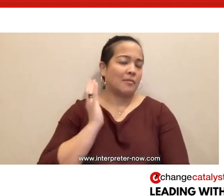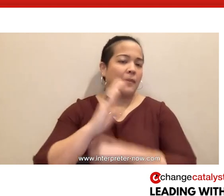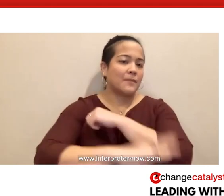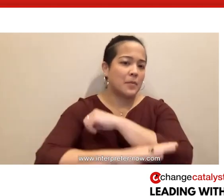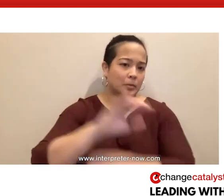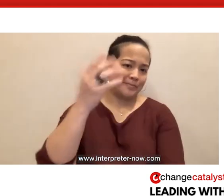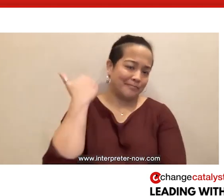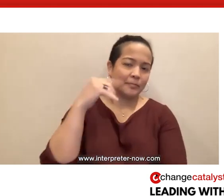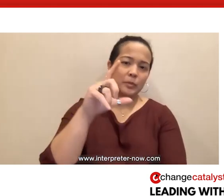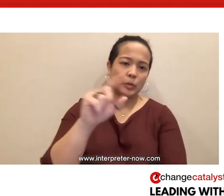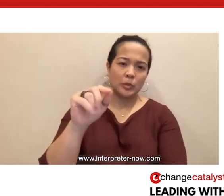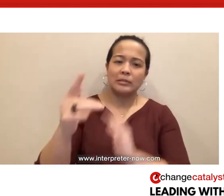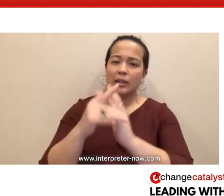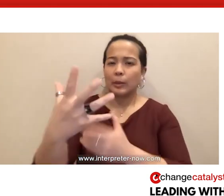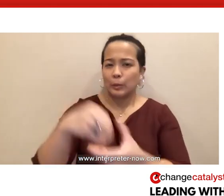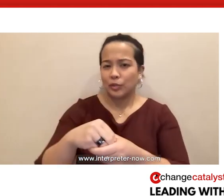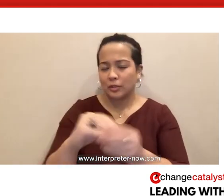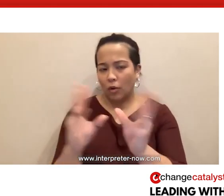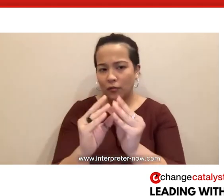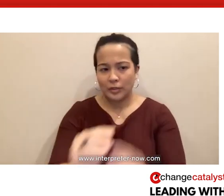from our fall 2020 Tech Inclusion Conference.